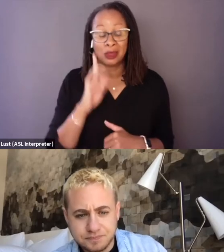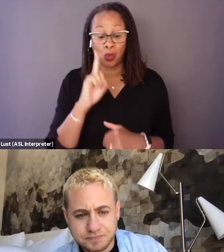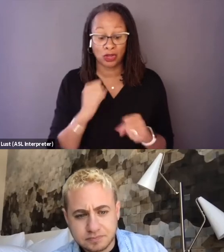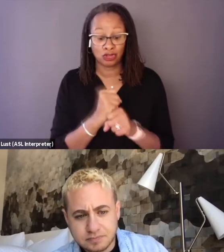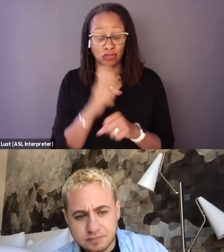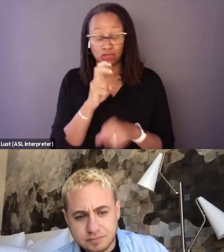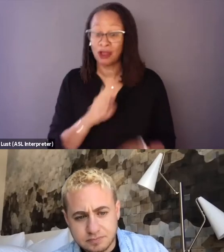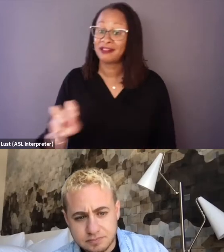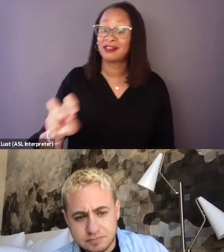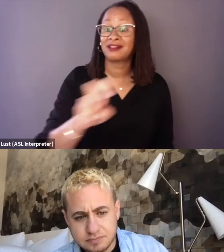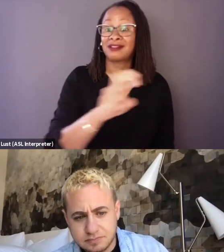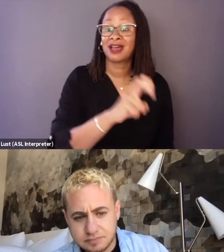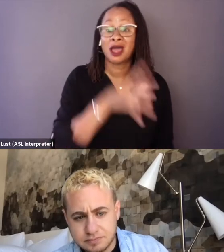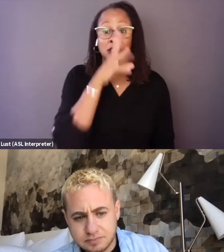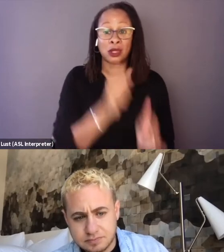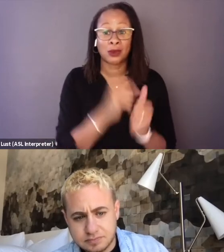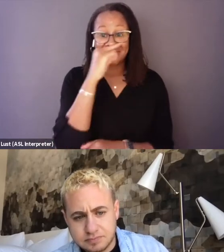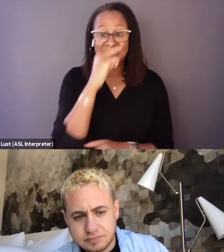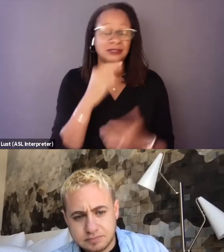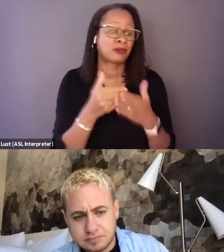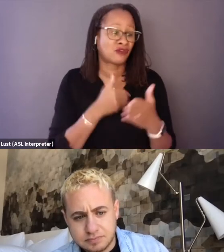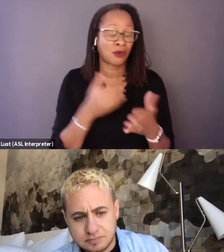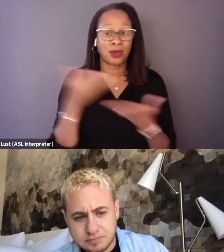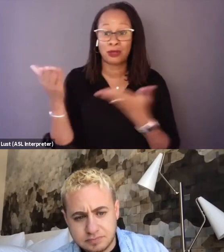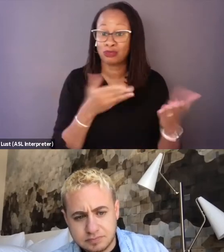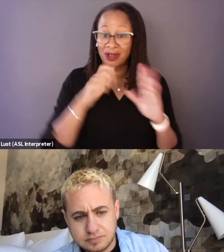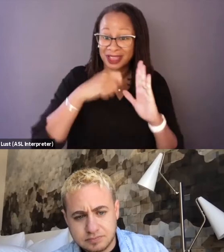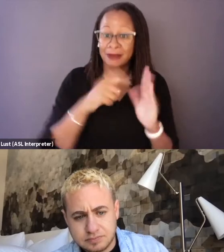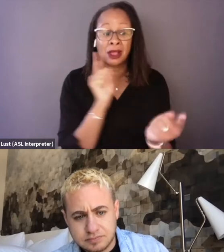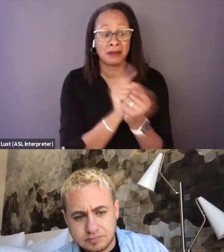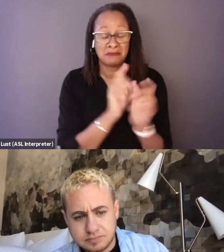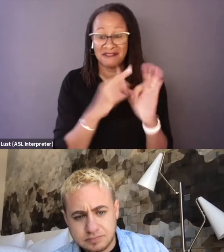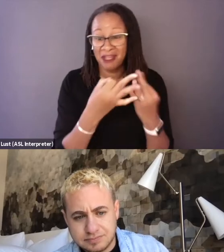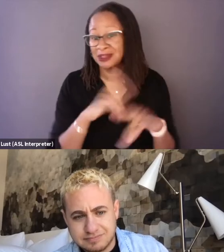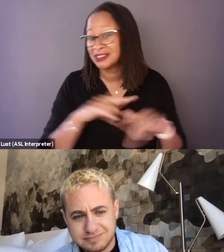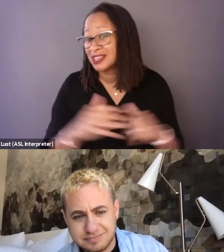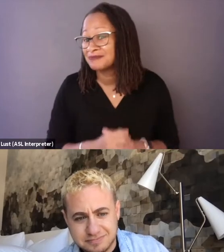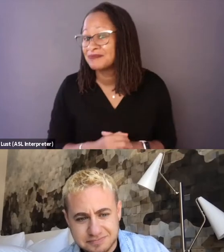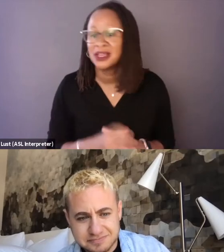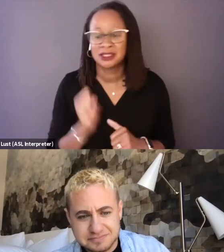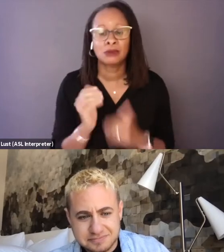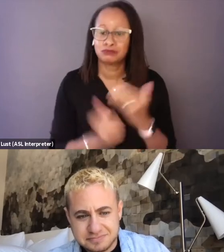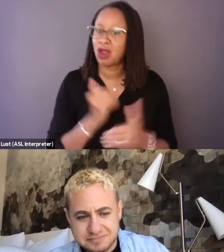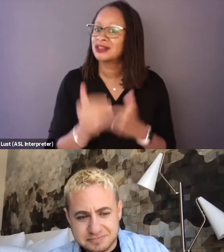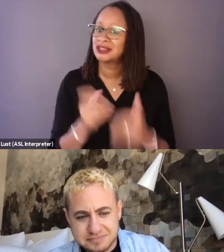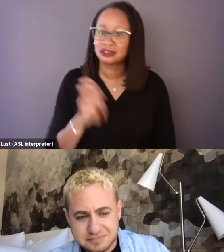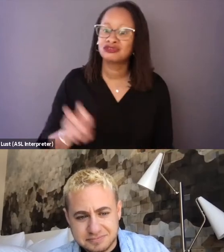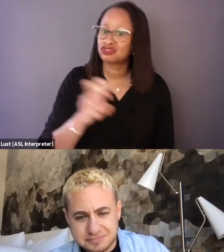and talking with kids before we ever brought a camera and meeting their families. Yeah, it's been a process and a journey, for sure.